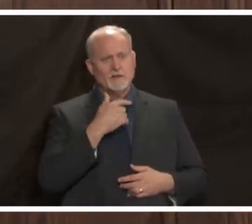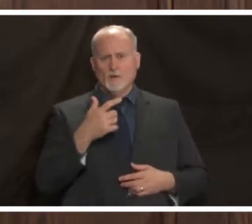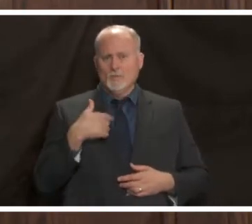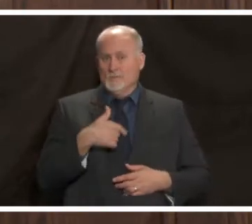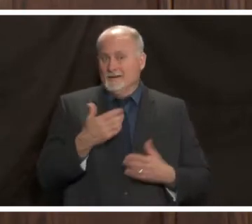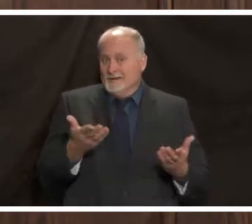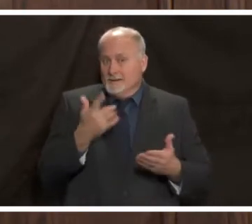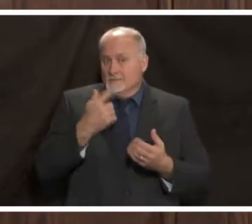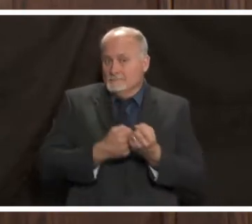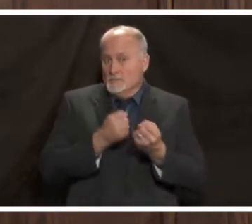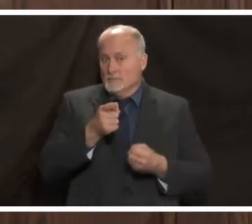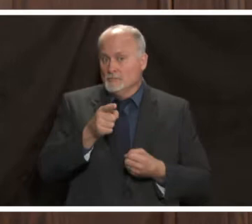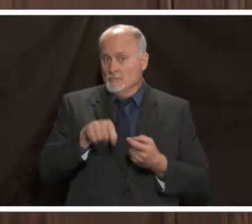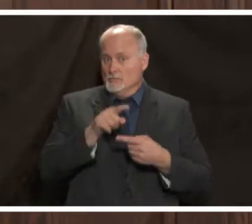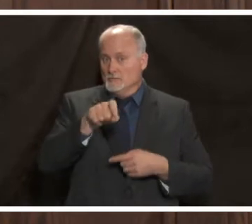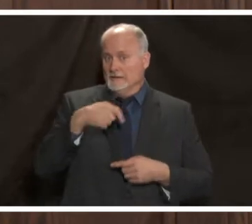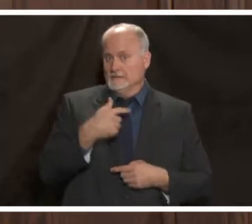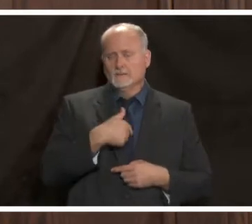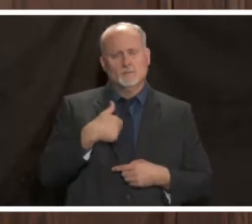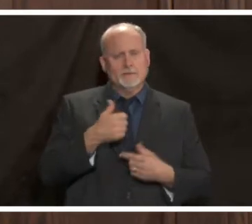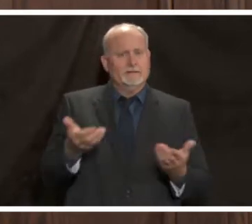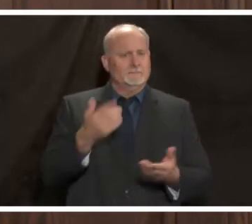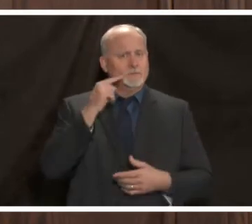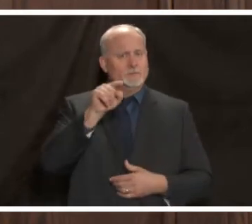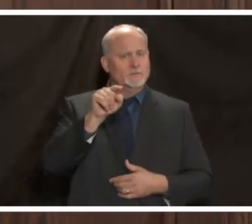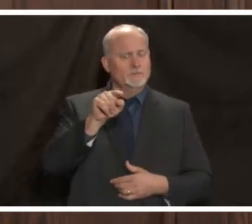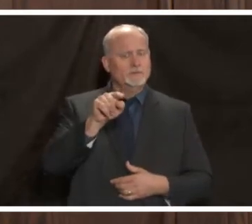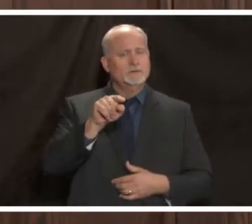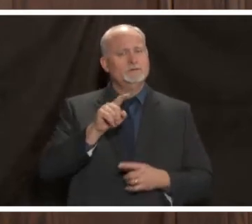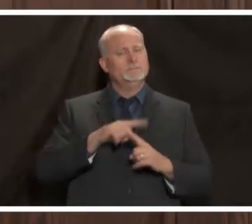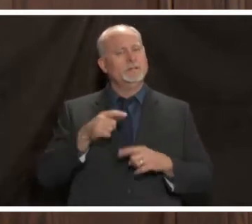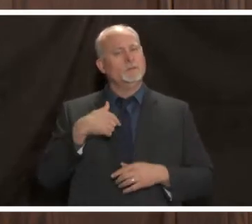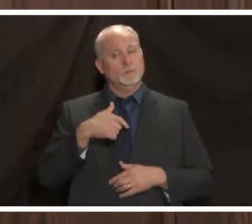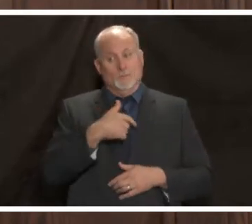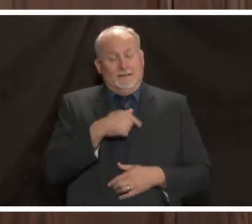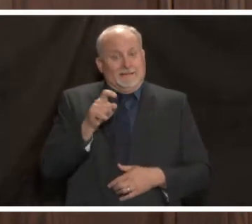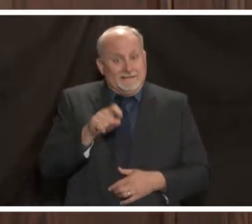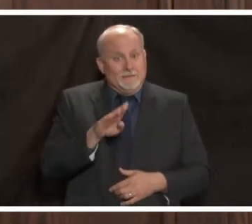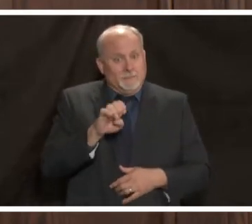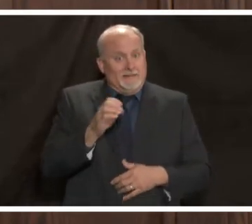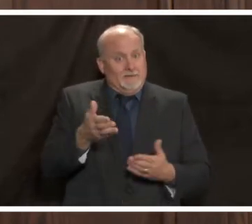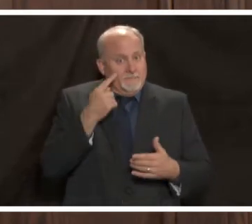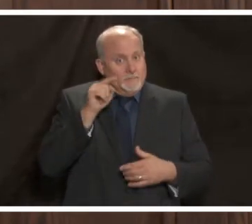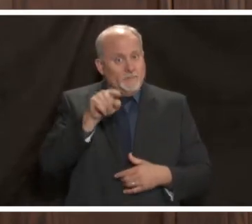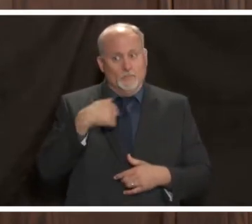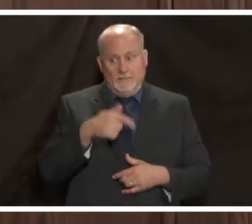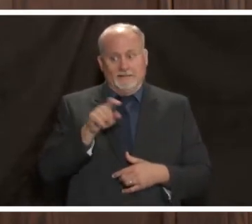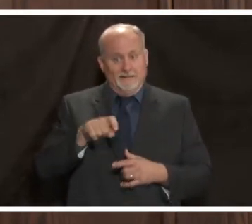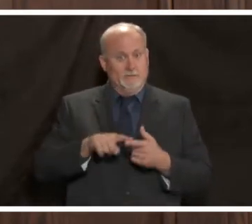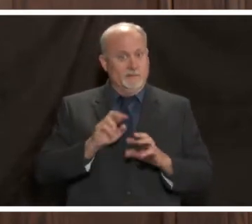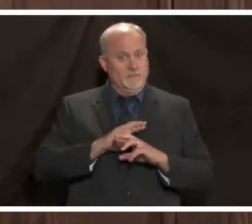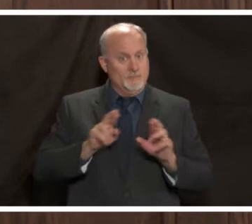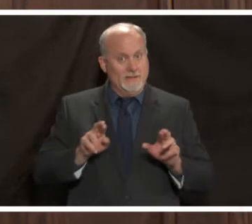when you need us but we need to be there for you meaning we need to be ready and we need to be